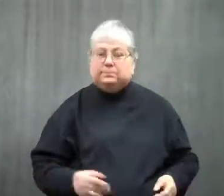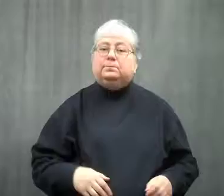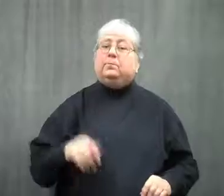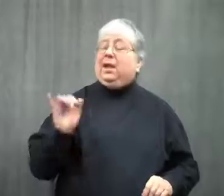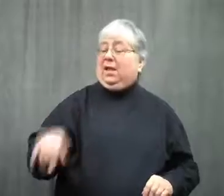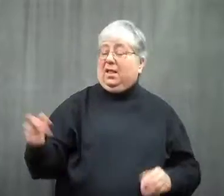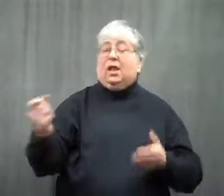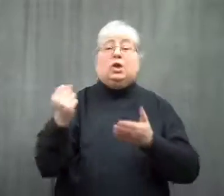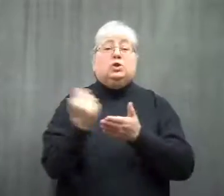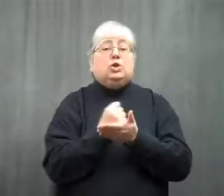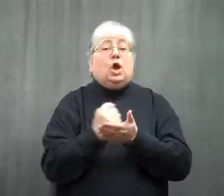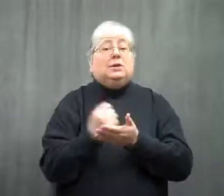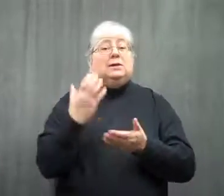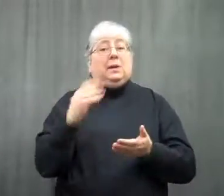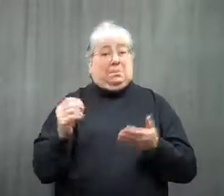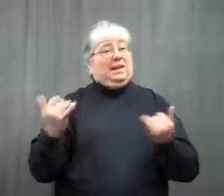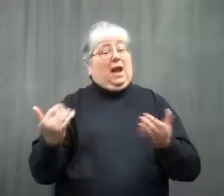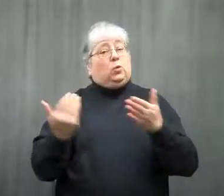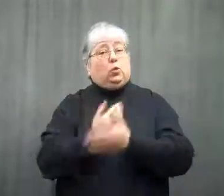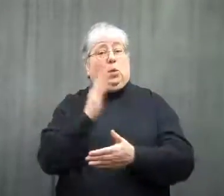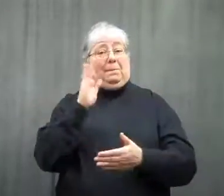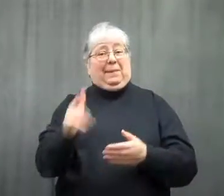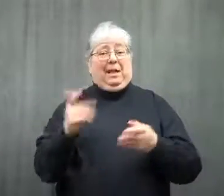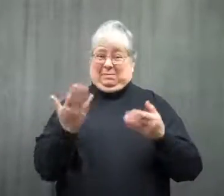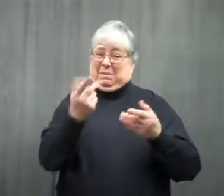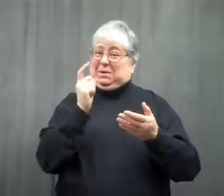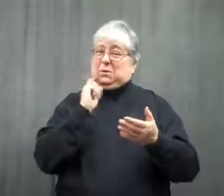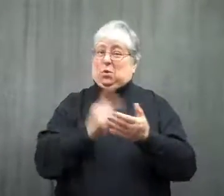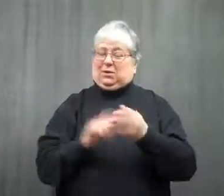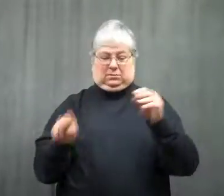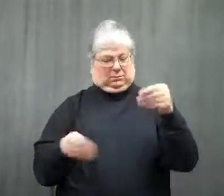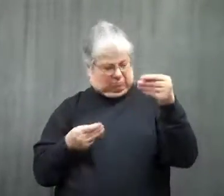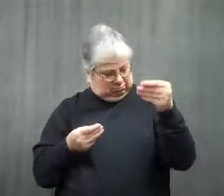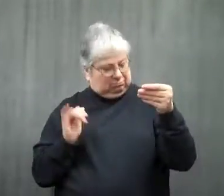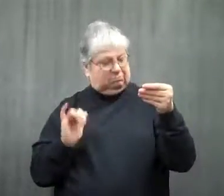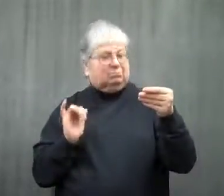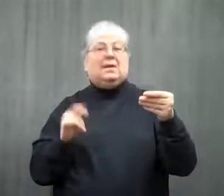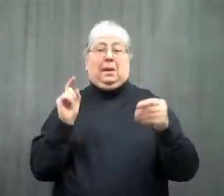You may have noticed a difference in the new bills from the charge card company.